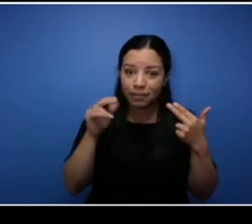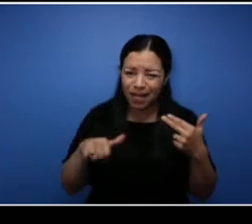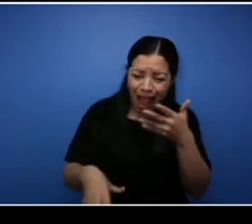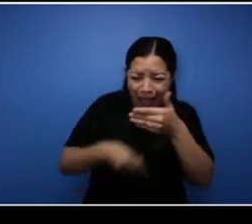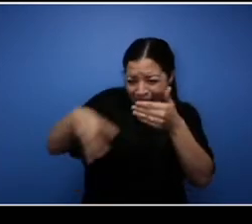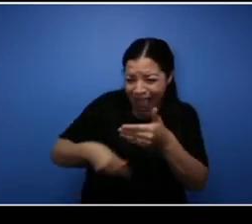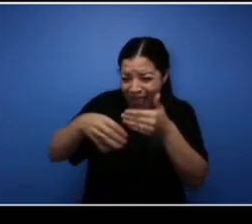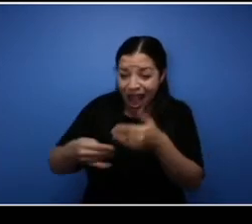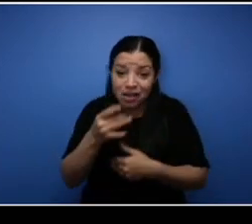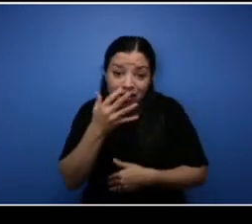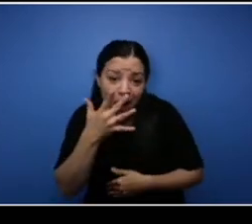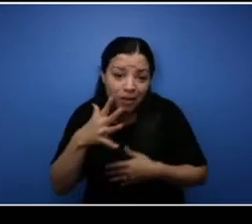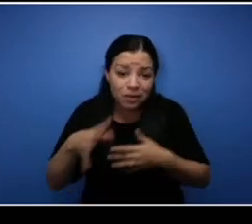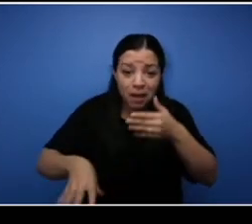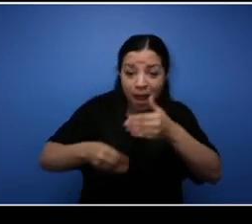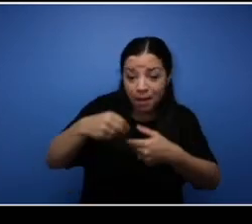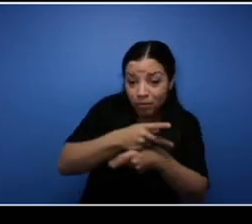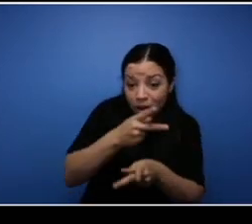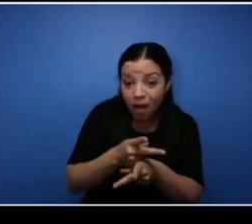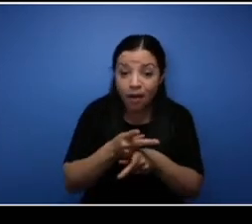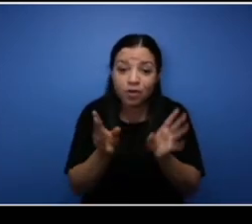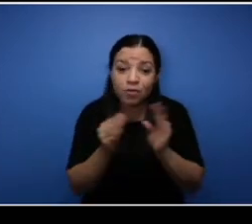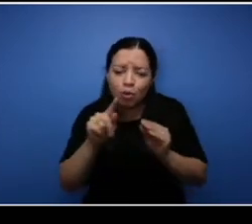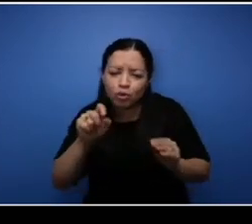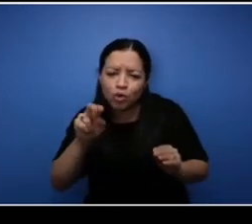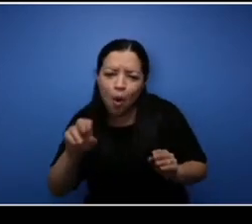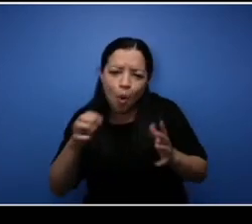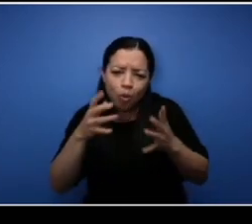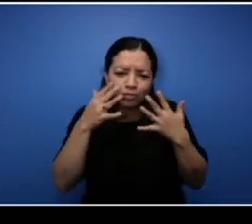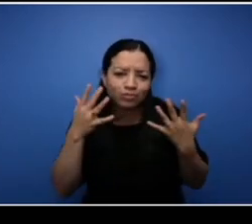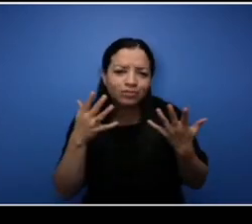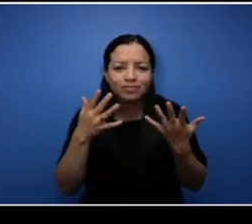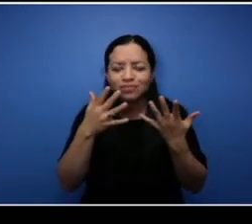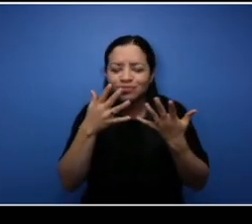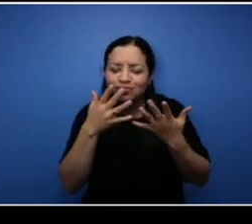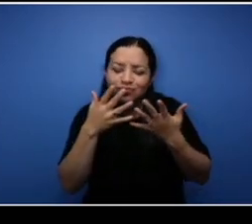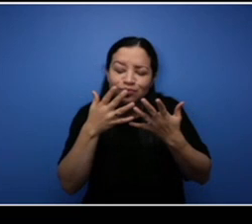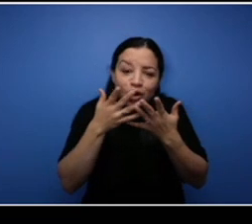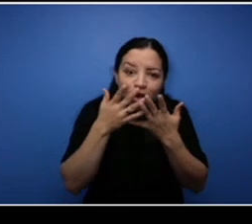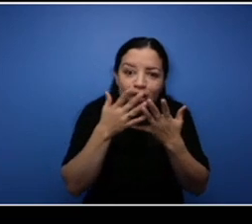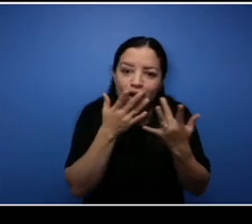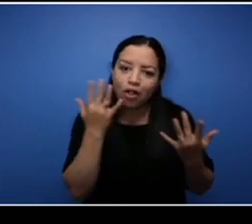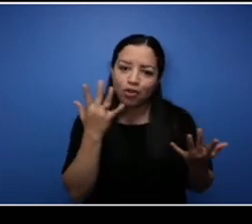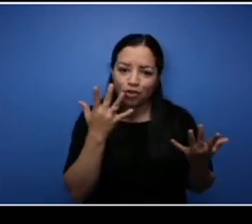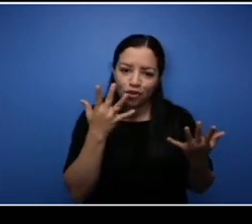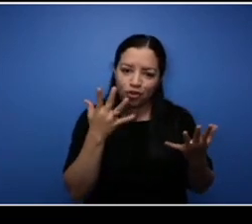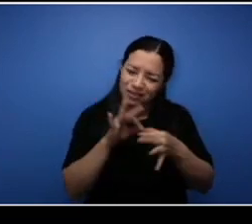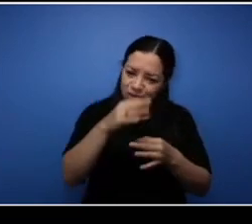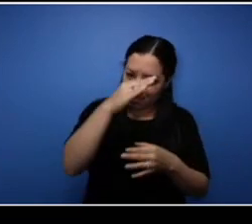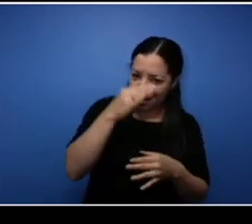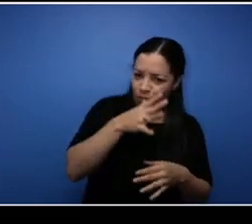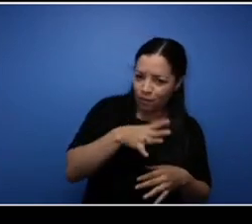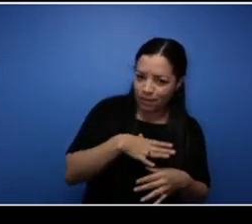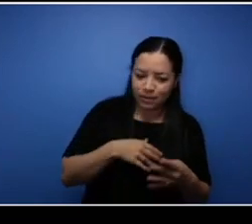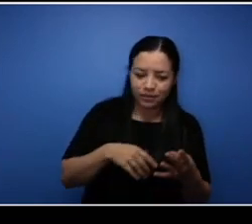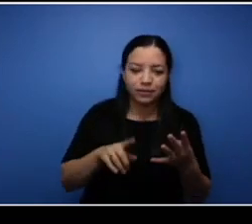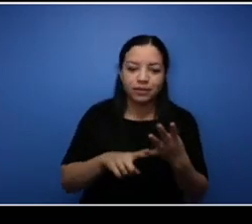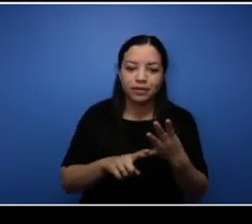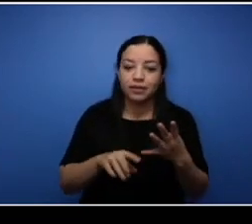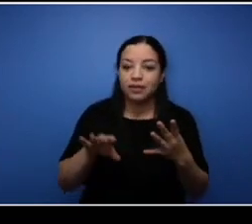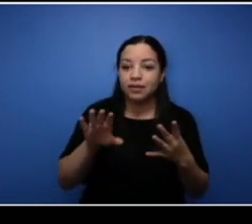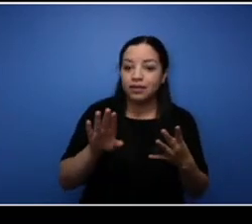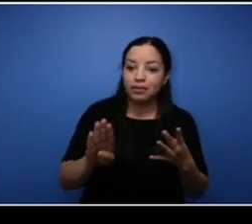tones, more just enrichments for Black women um and for BWIE in five years we will have